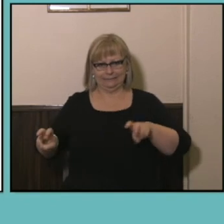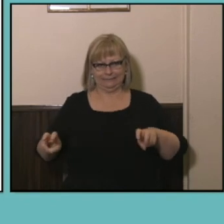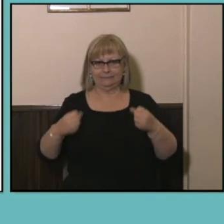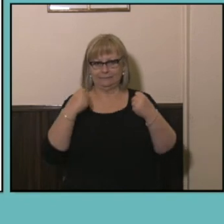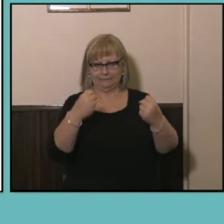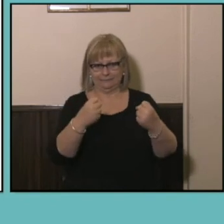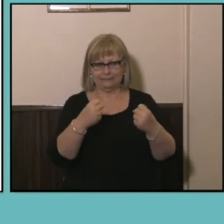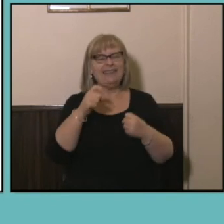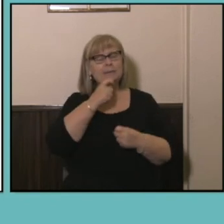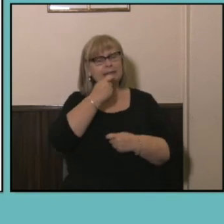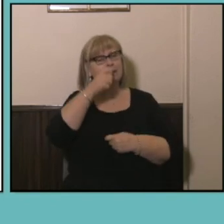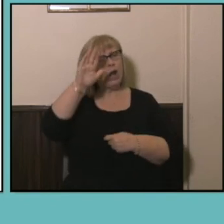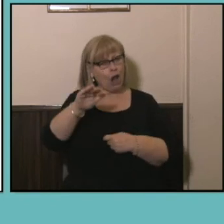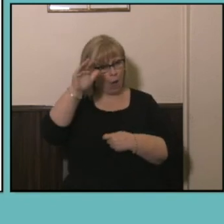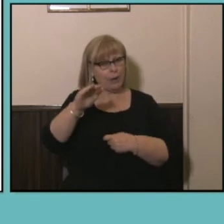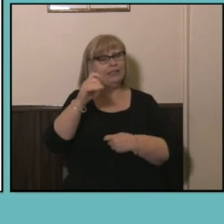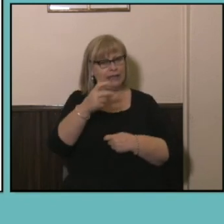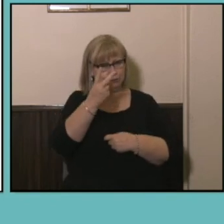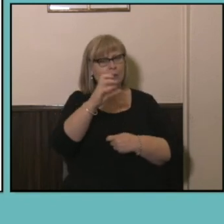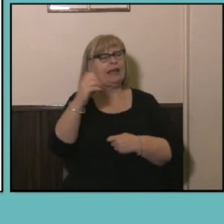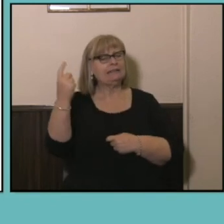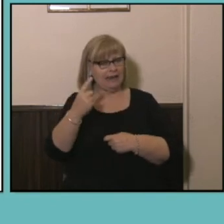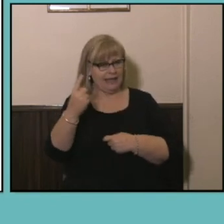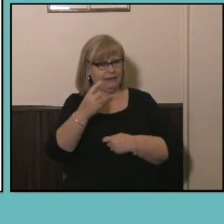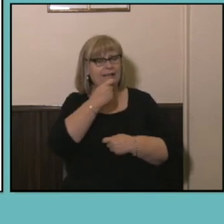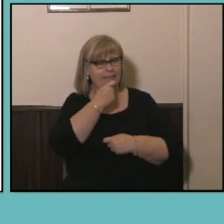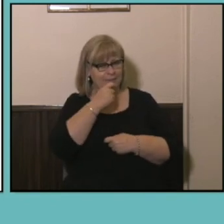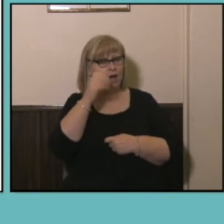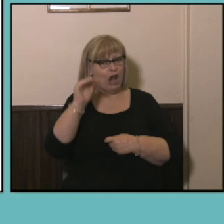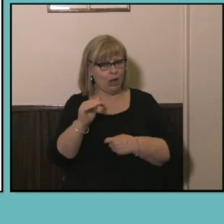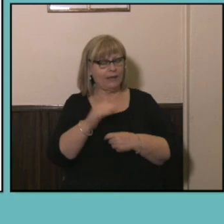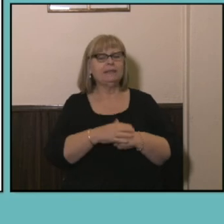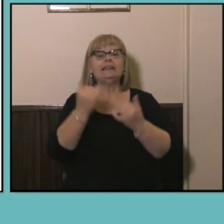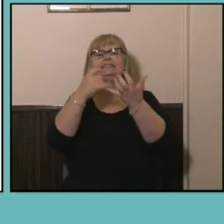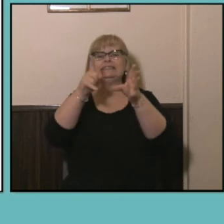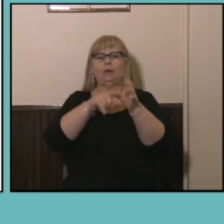slightly lower than in the 2011 Census. Sydney had the highest proportion of